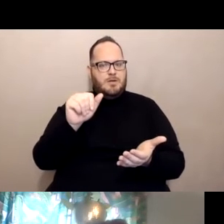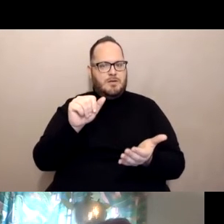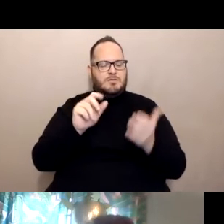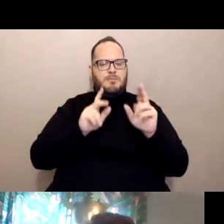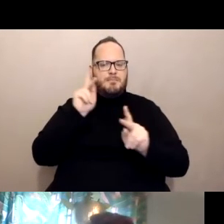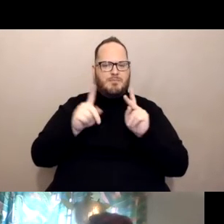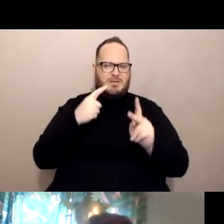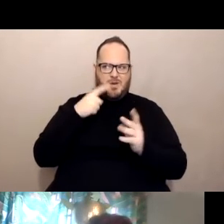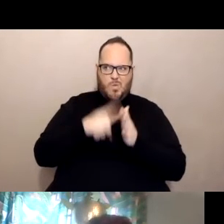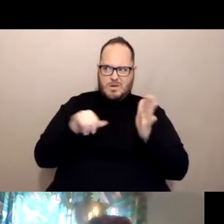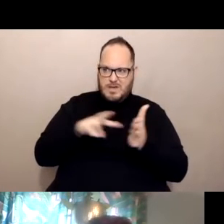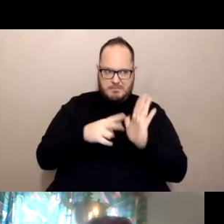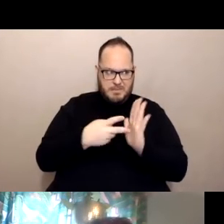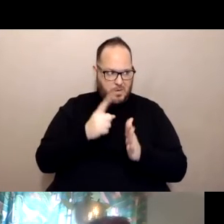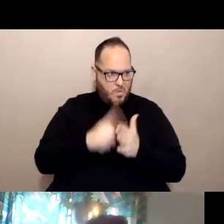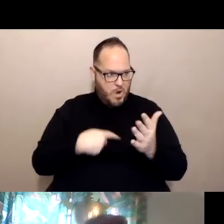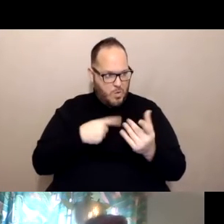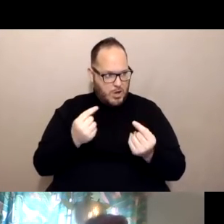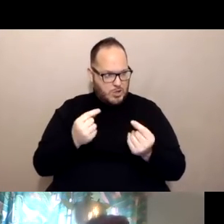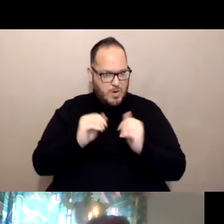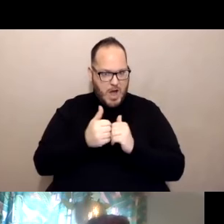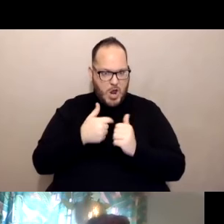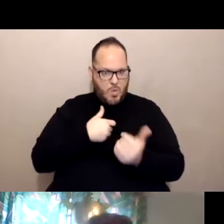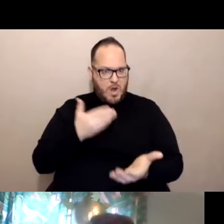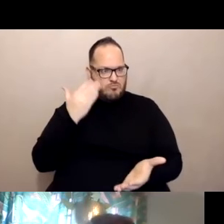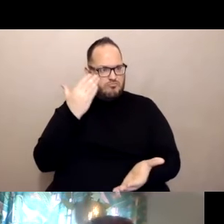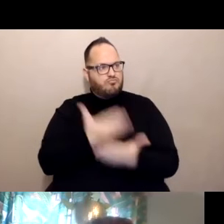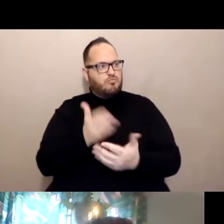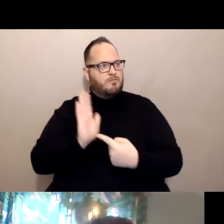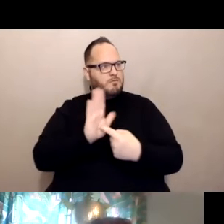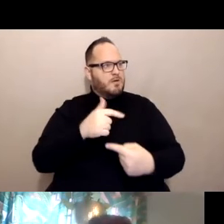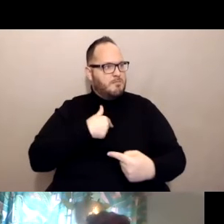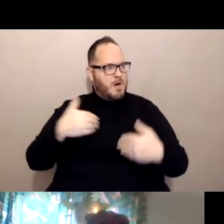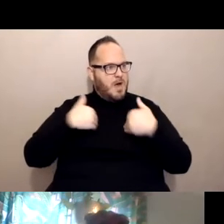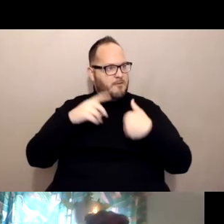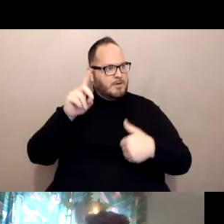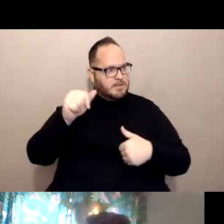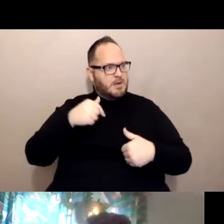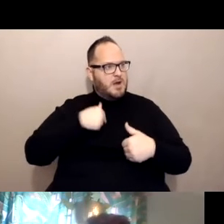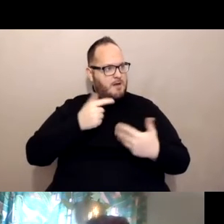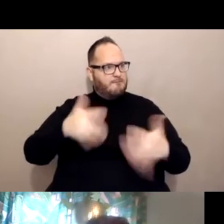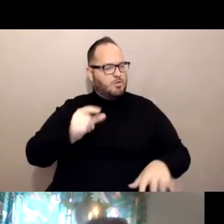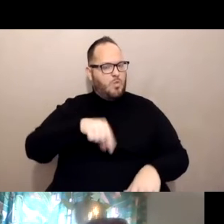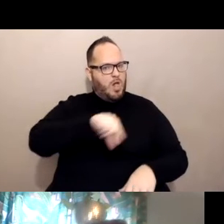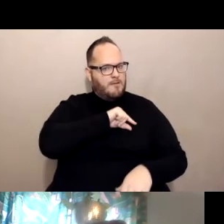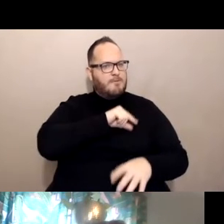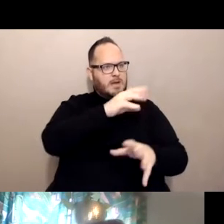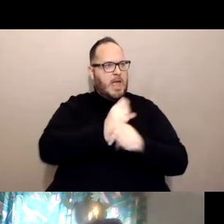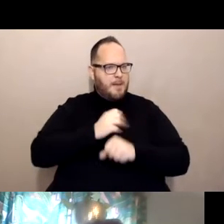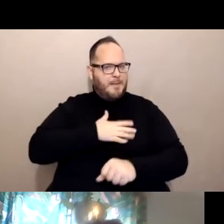What do I do to prove that I have a disability? And I am qualified to receive my vaccine right now